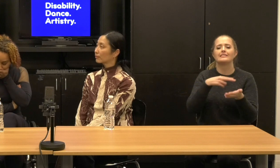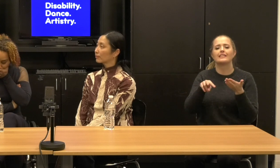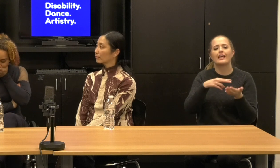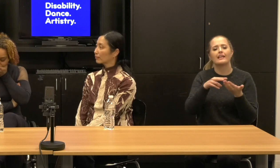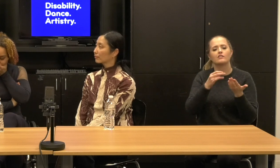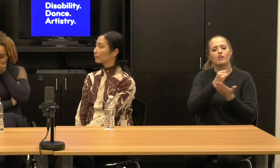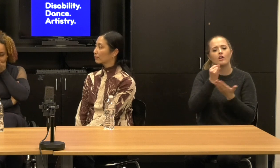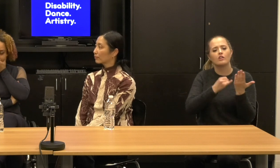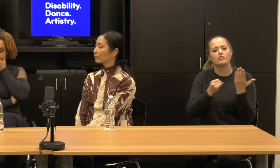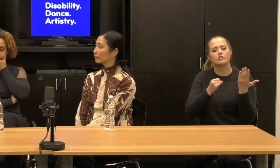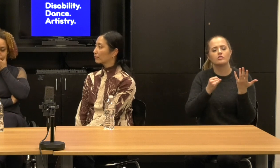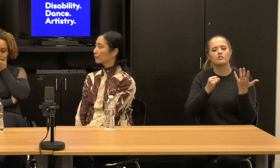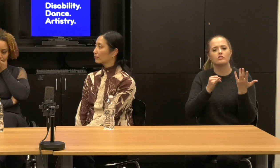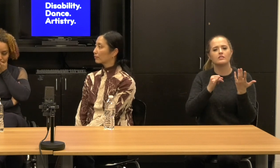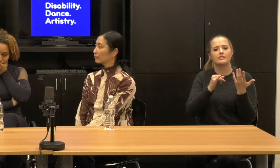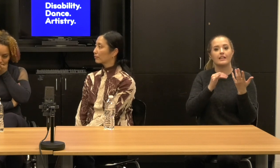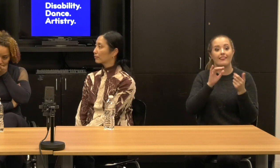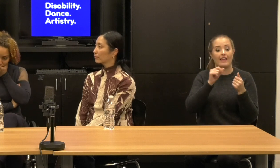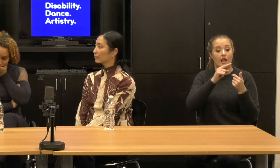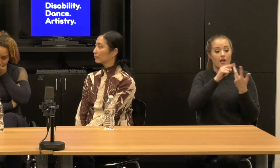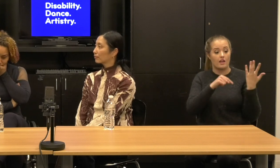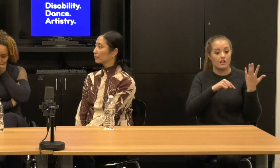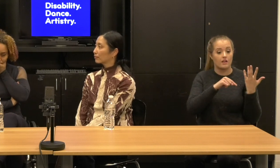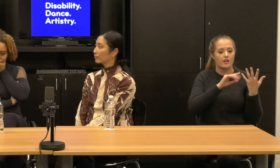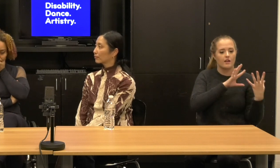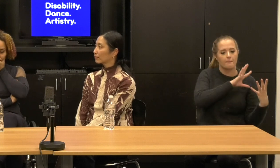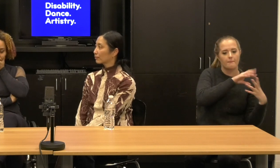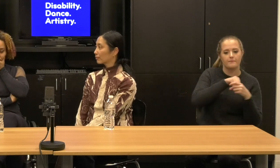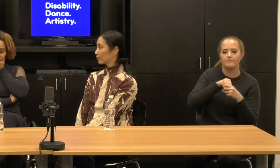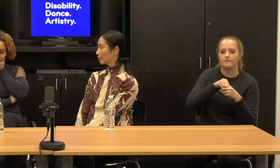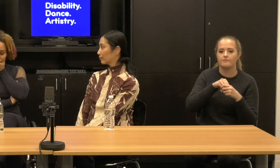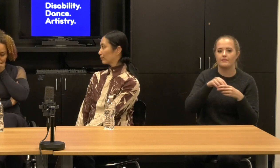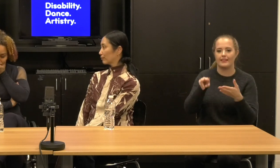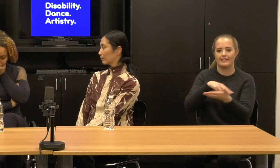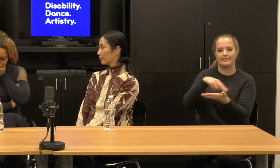intersections as the center because, you know, we should just name right, that disability